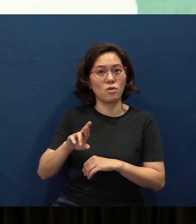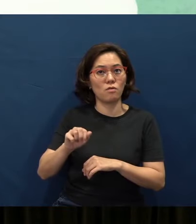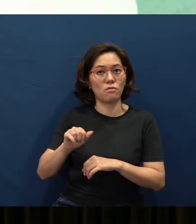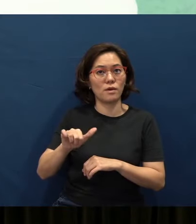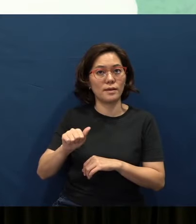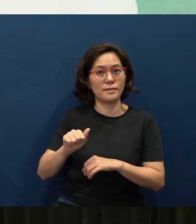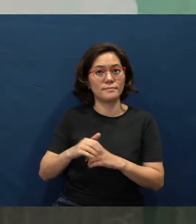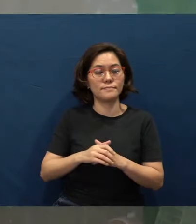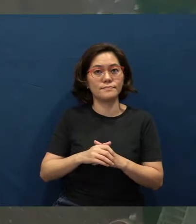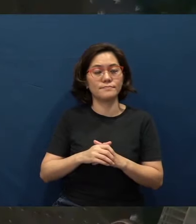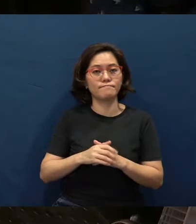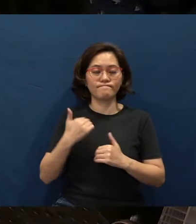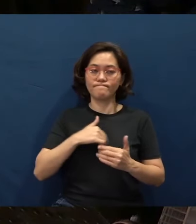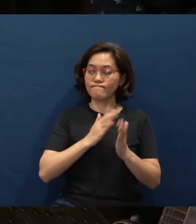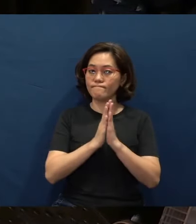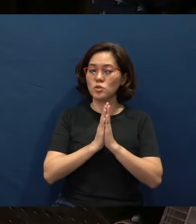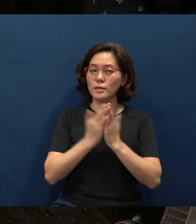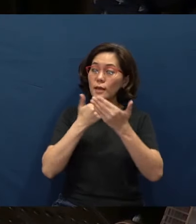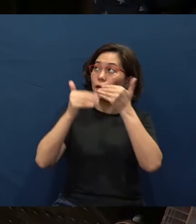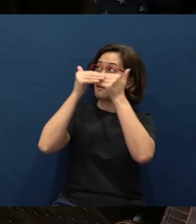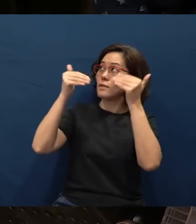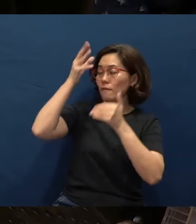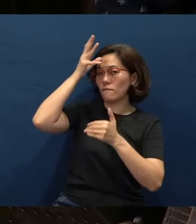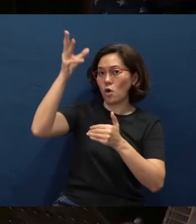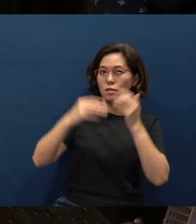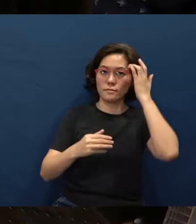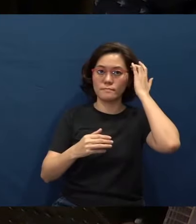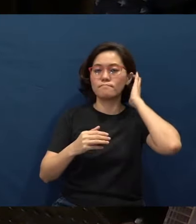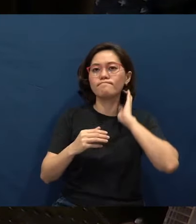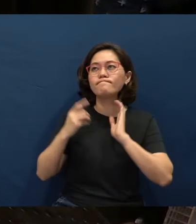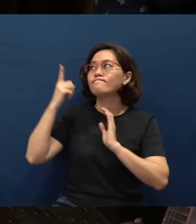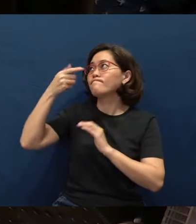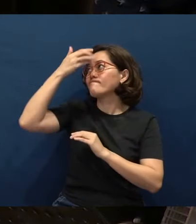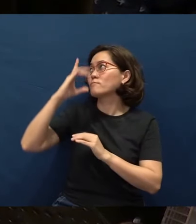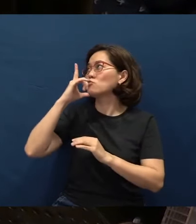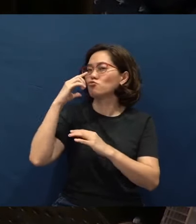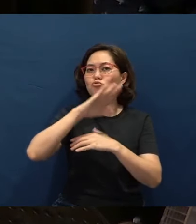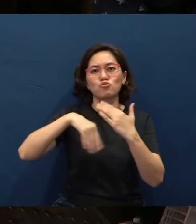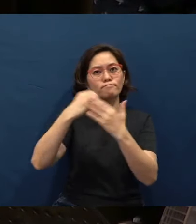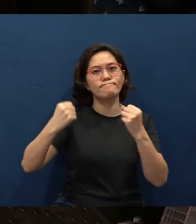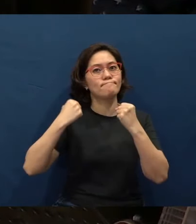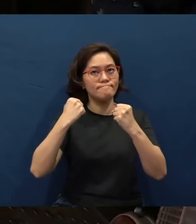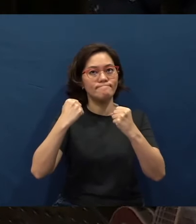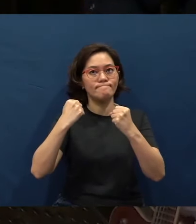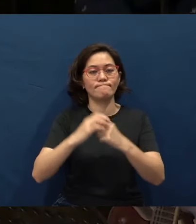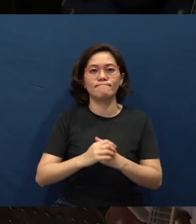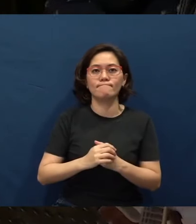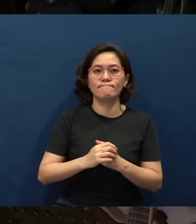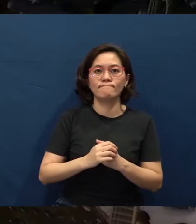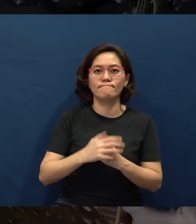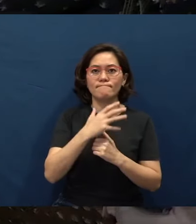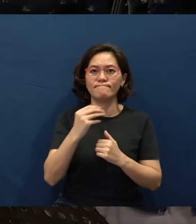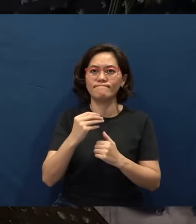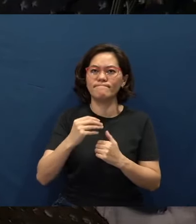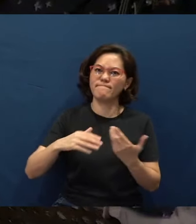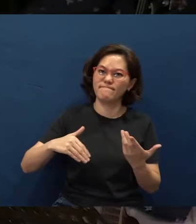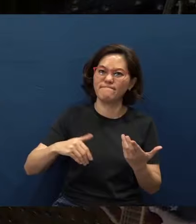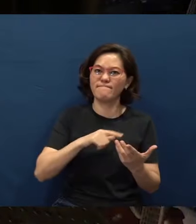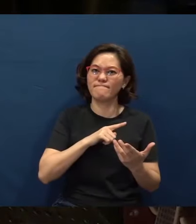Heavenly Father, You are a God who is almighty and yet mysterious, God,